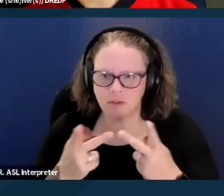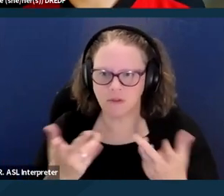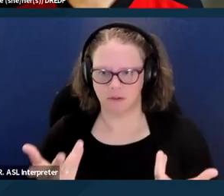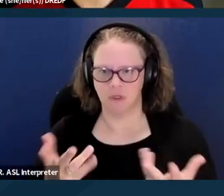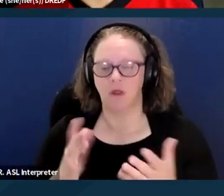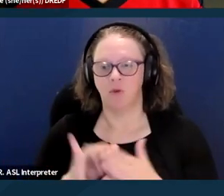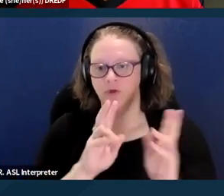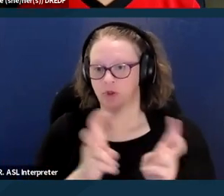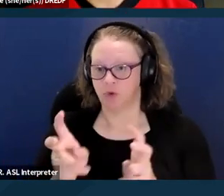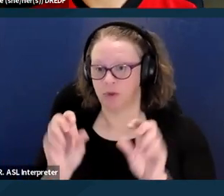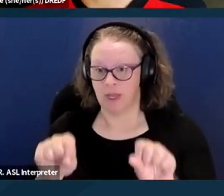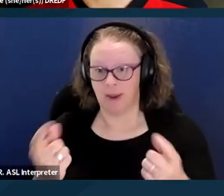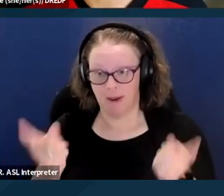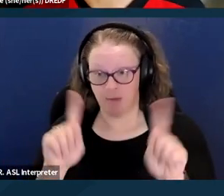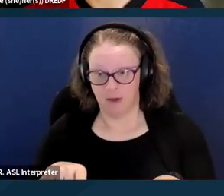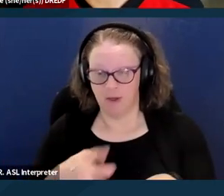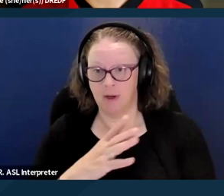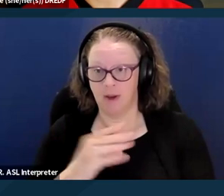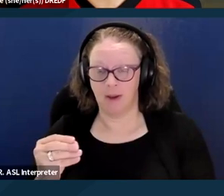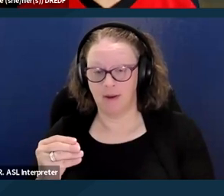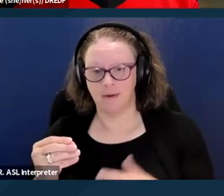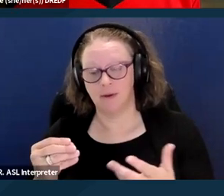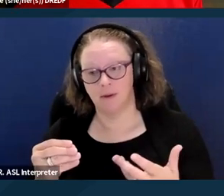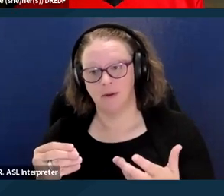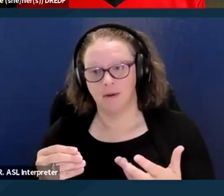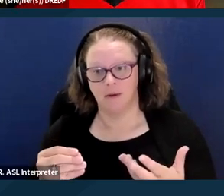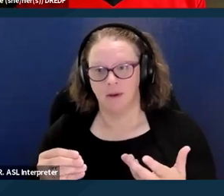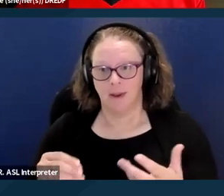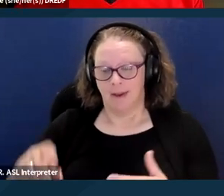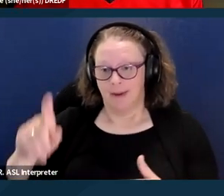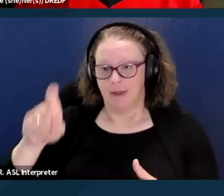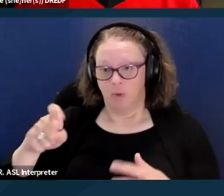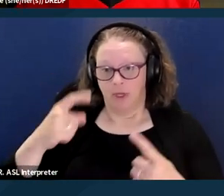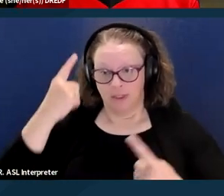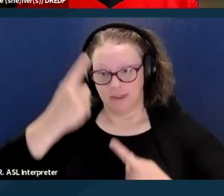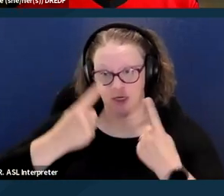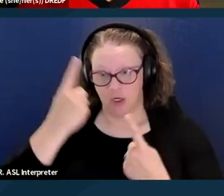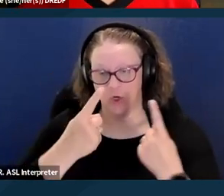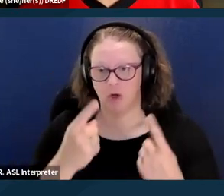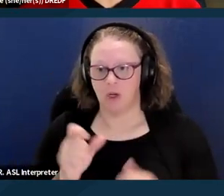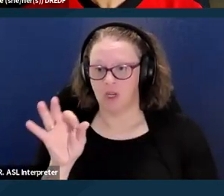and then, you know, need to be considered as well. If you're just not getting it,